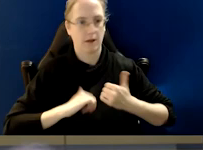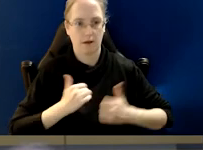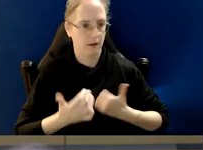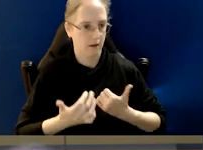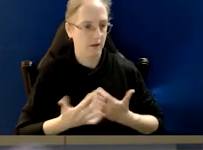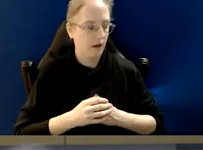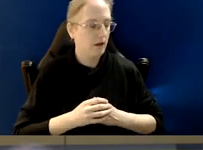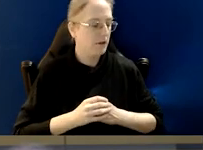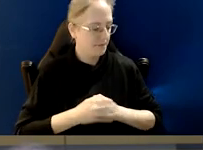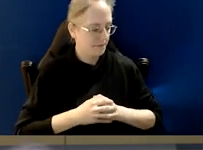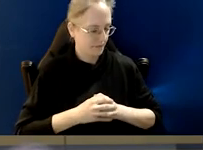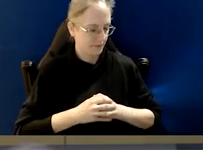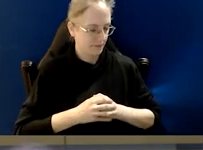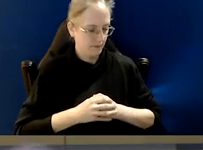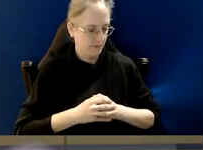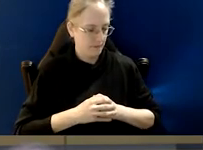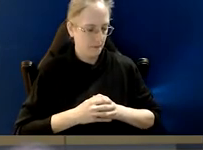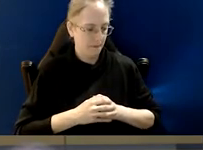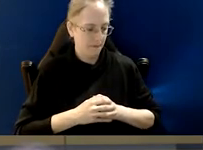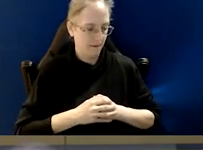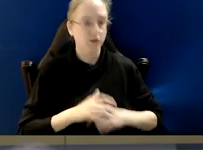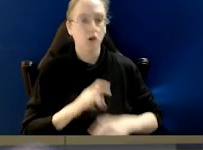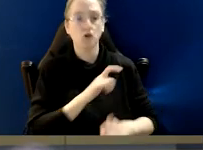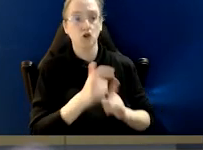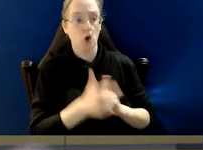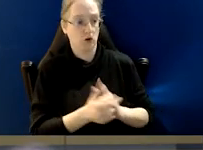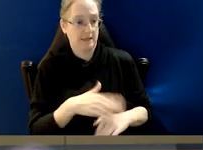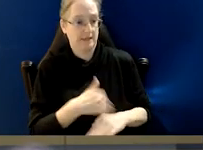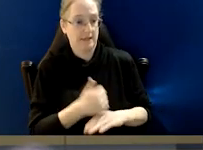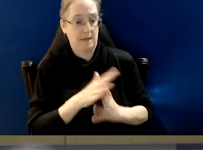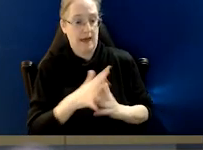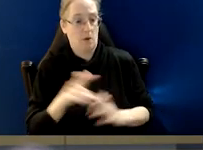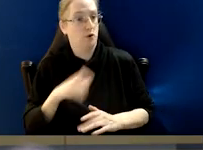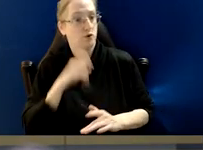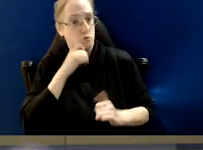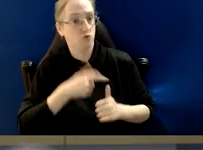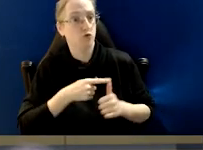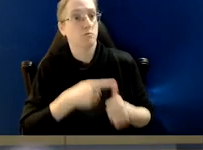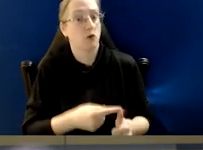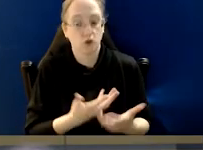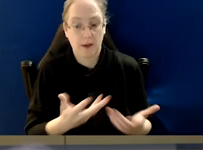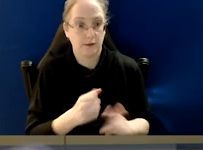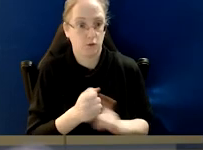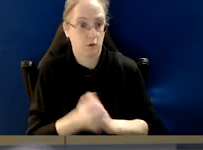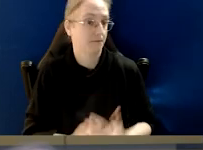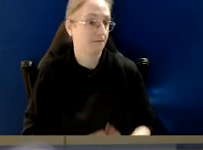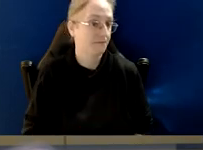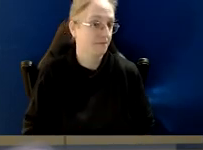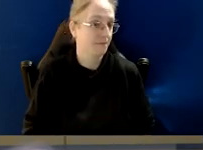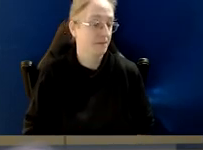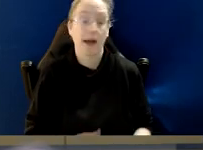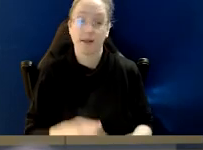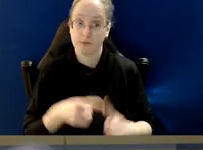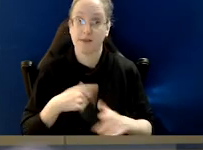So culture is fundamental as to how they will respond a particular situation,